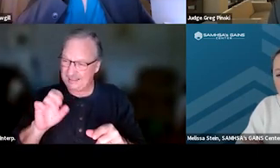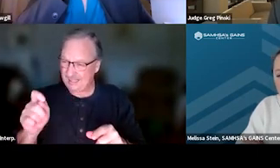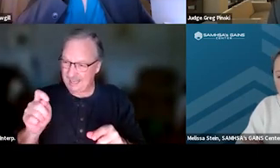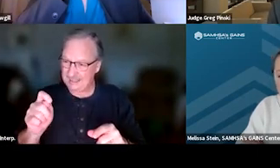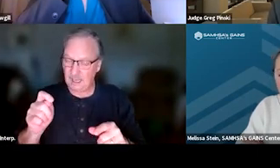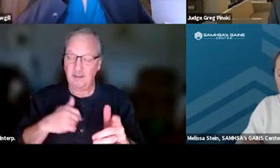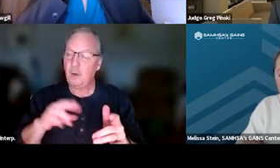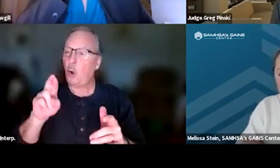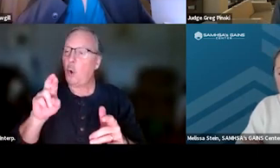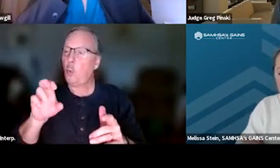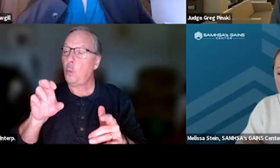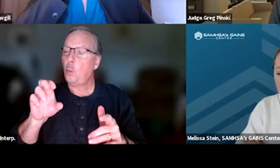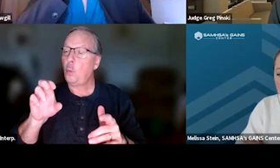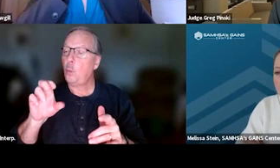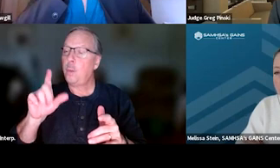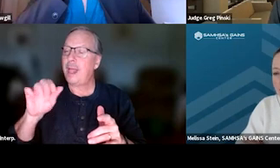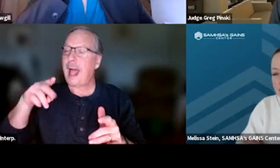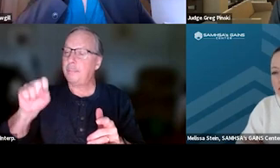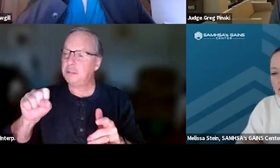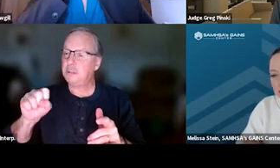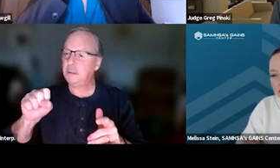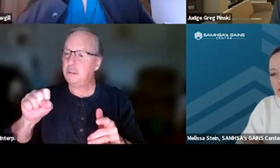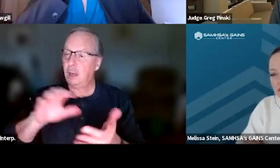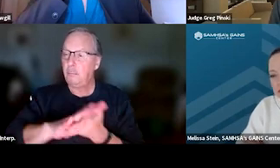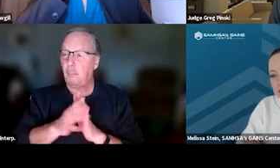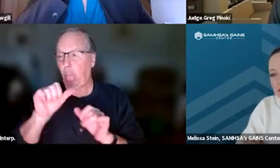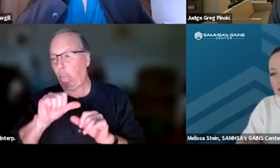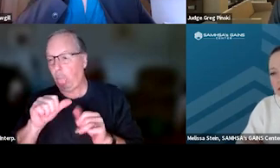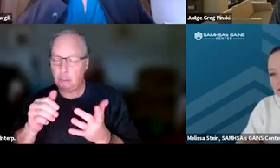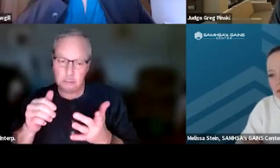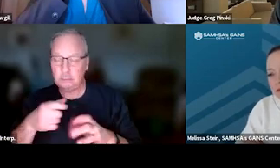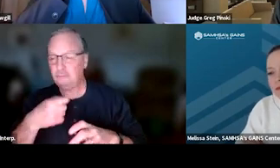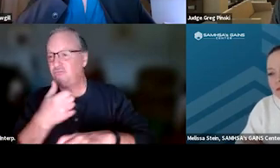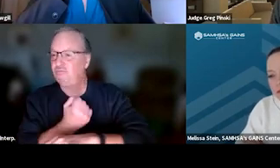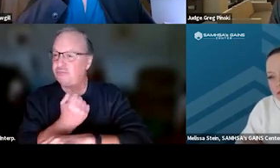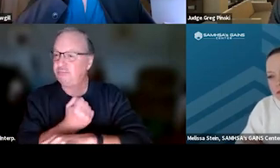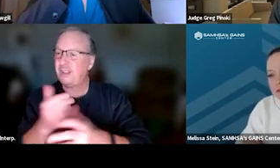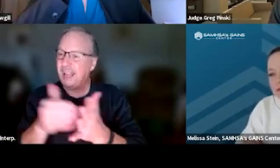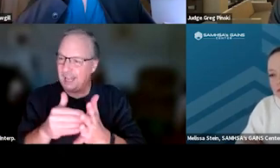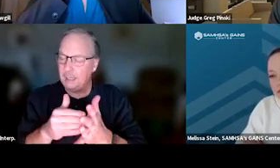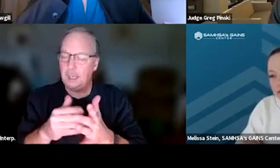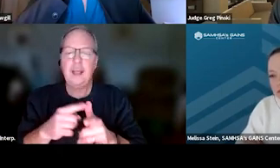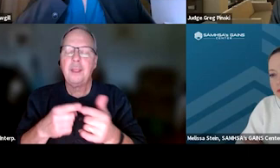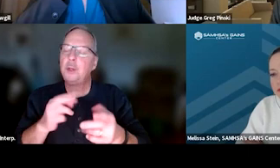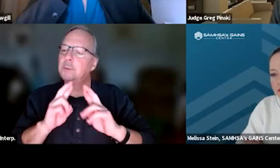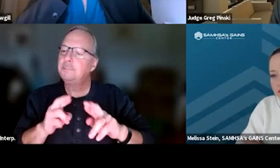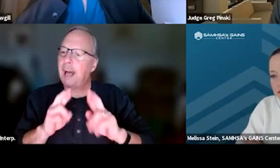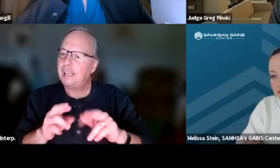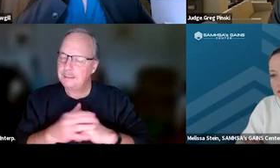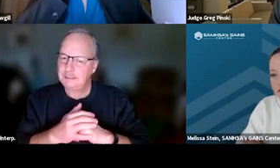which is expected, right, relapse happens, your response is a therapeutic adjustment.